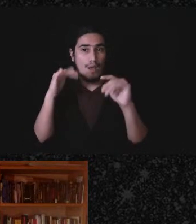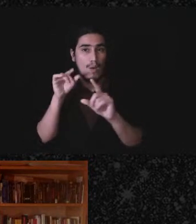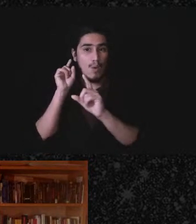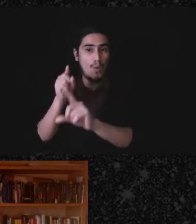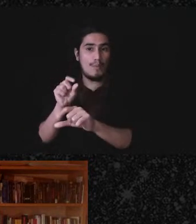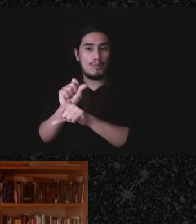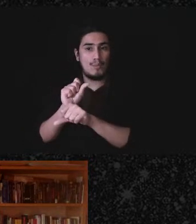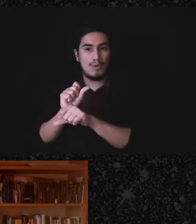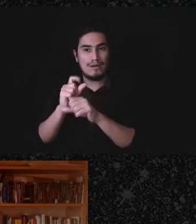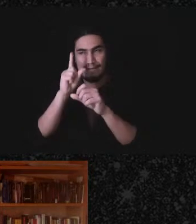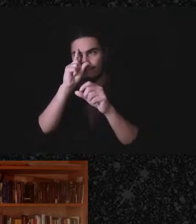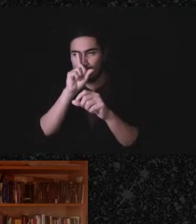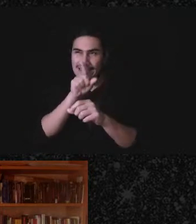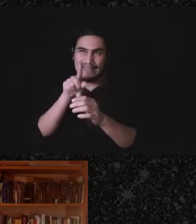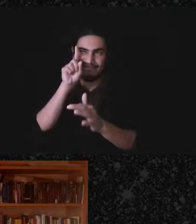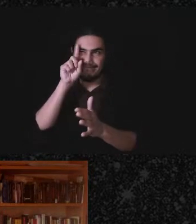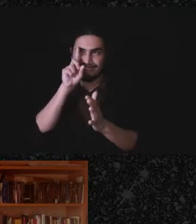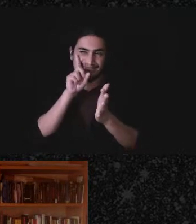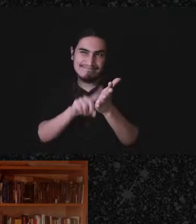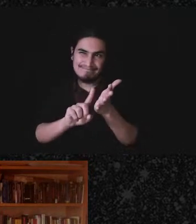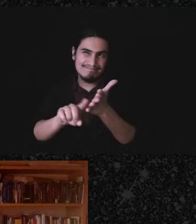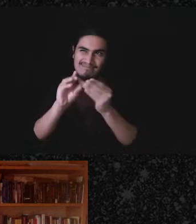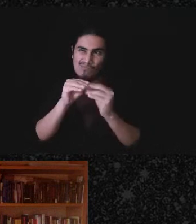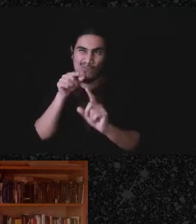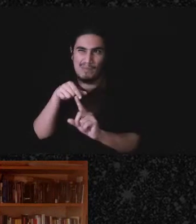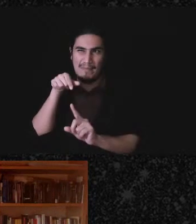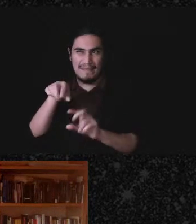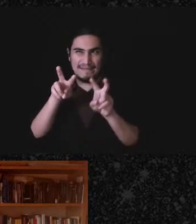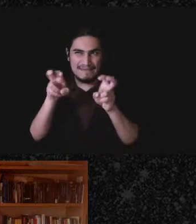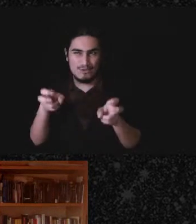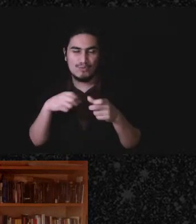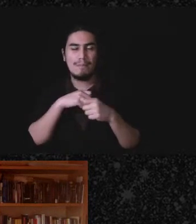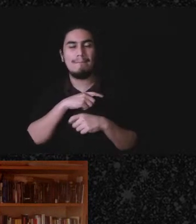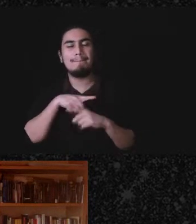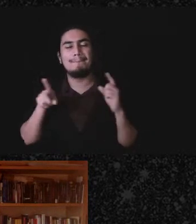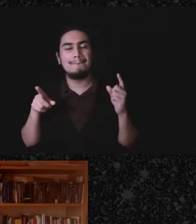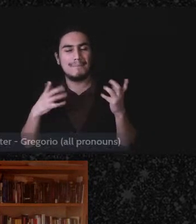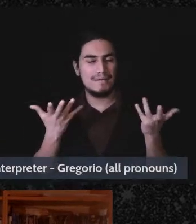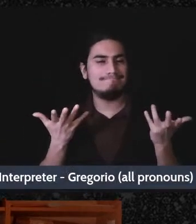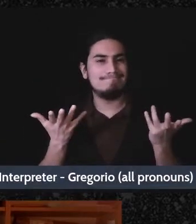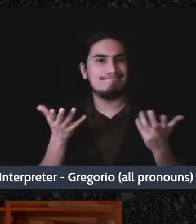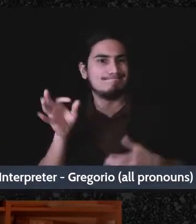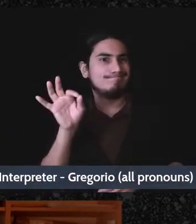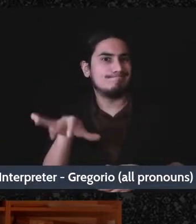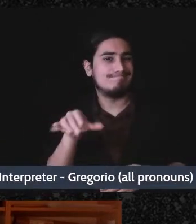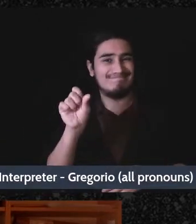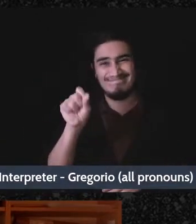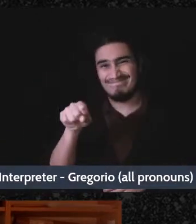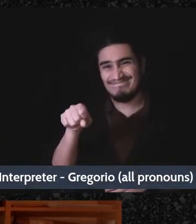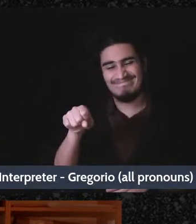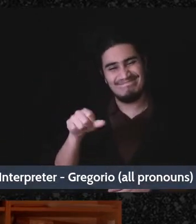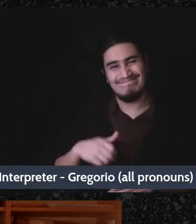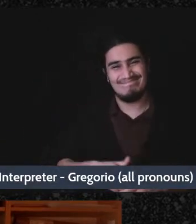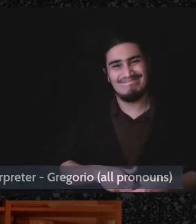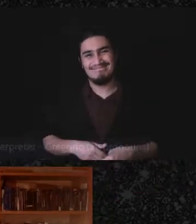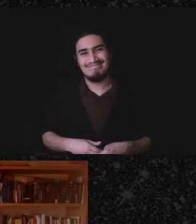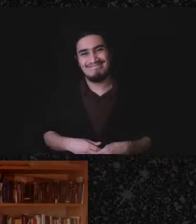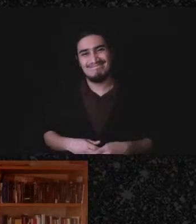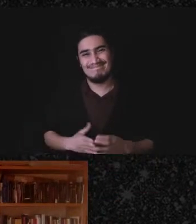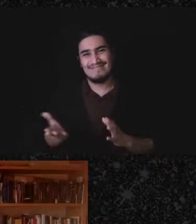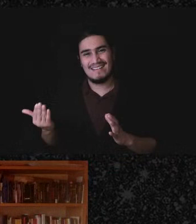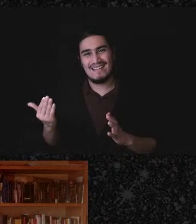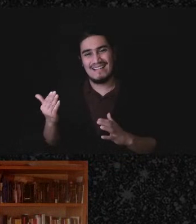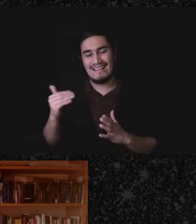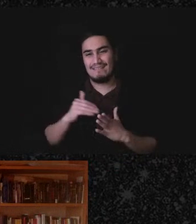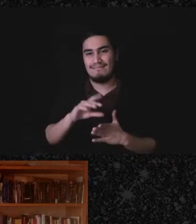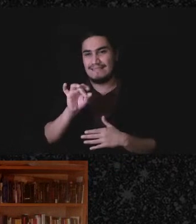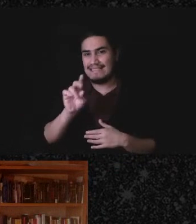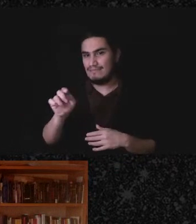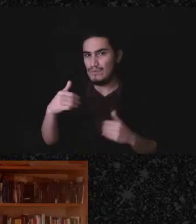my thoughts on this issue but-but yeah I think that Dean's work is-is great on this topic. DEA: